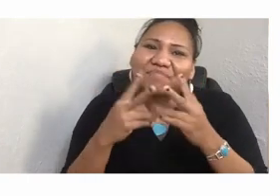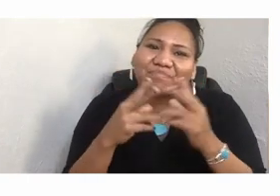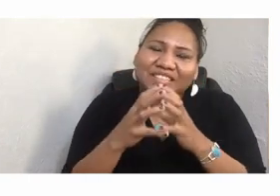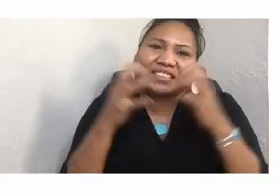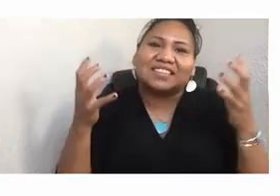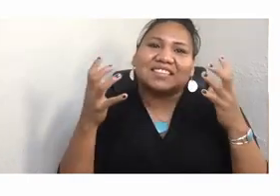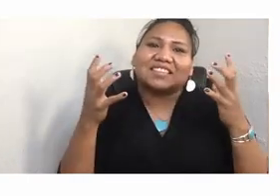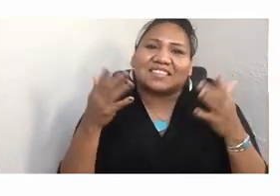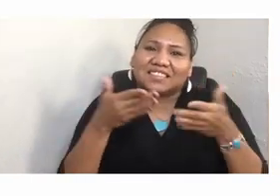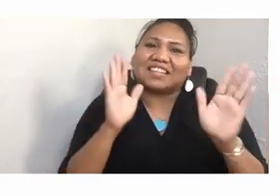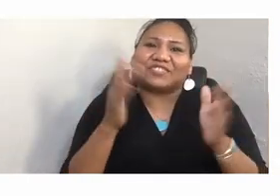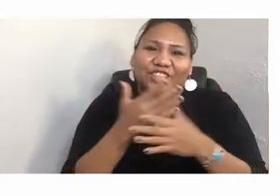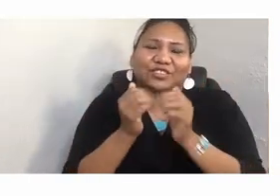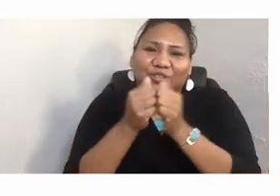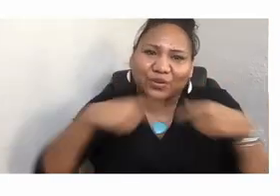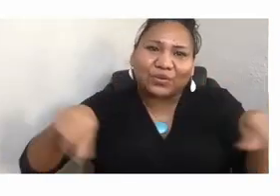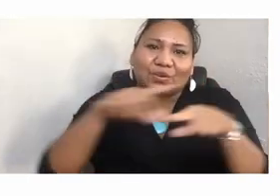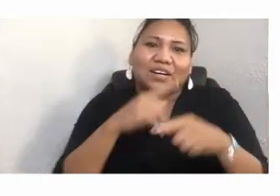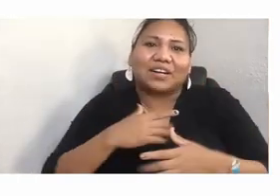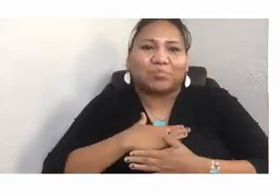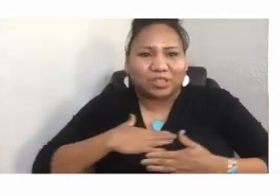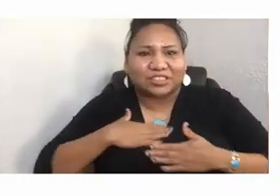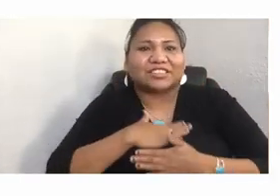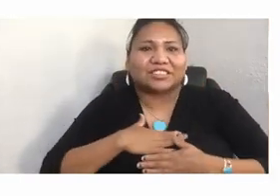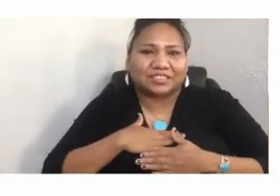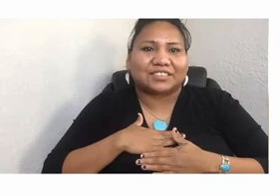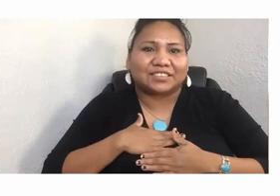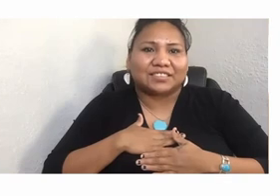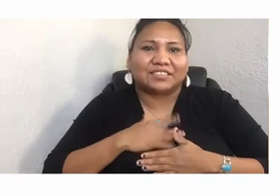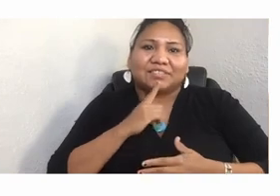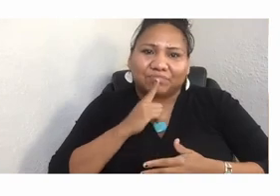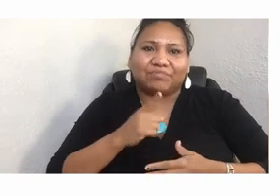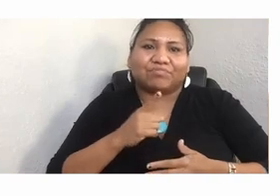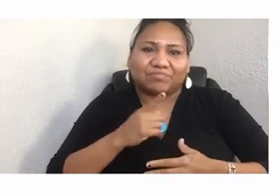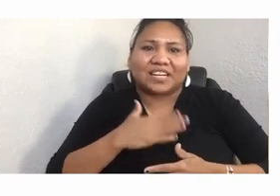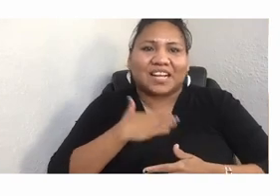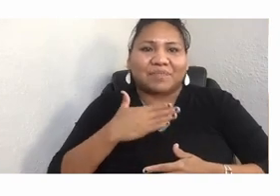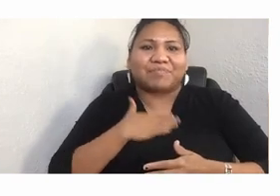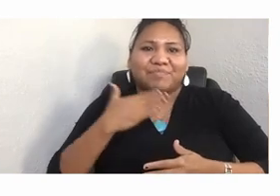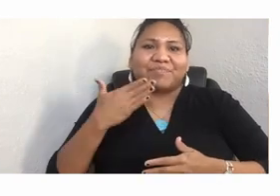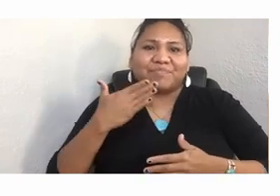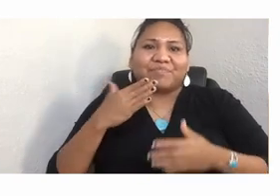It's been a great pleasure, and I'm really happy to get to talk story with you. And keep in touch.